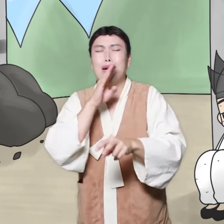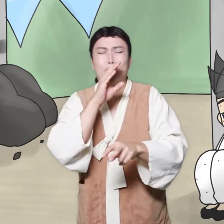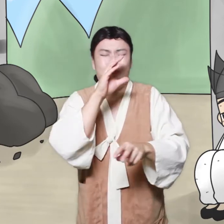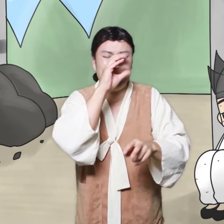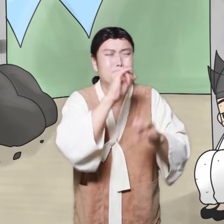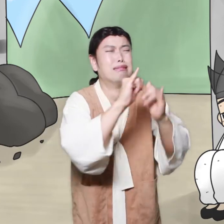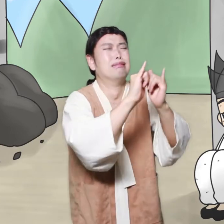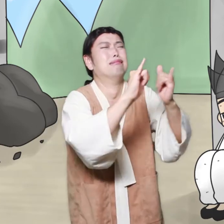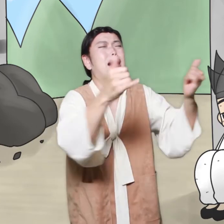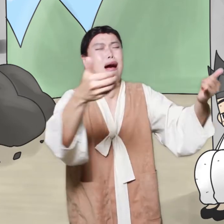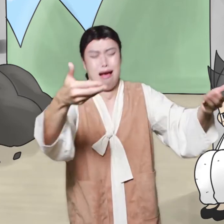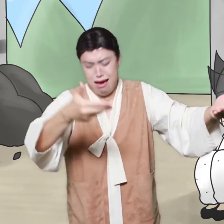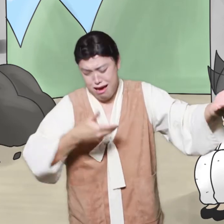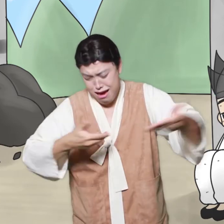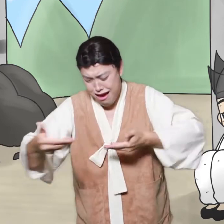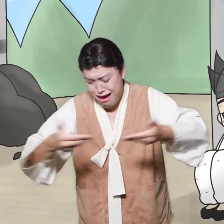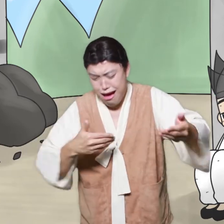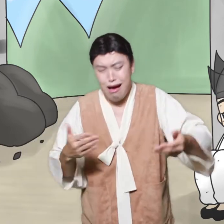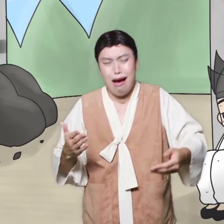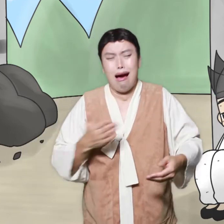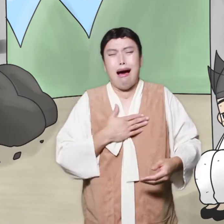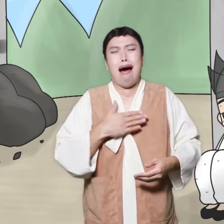But all the houses were very helpful to the sturdy house.